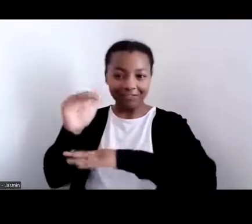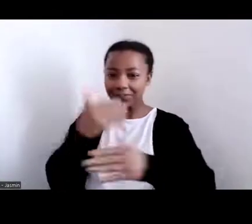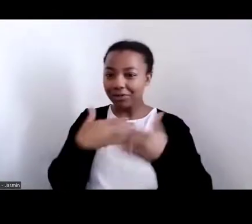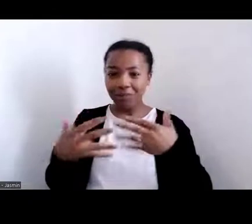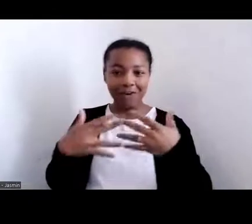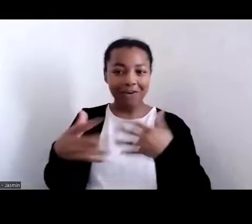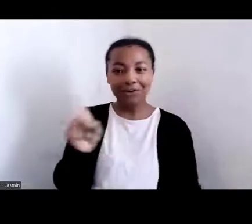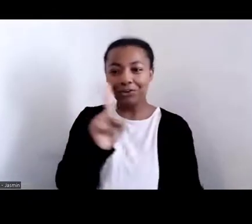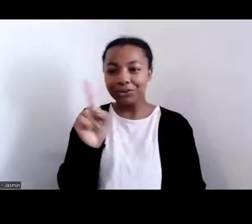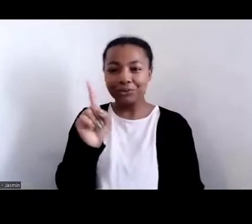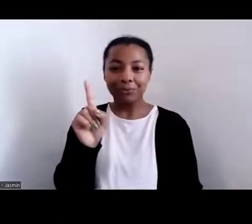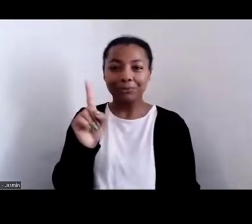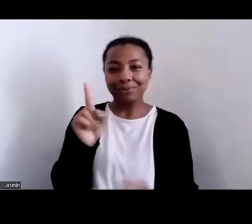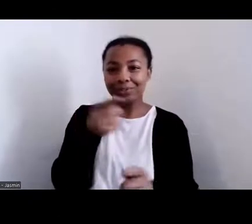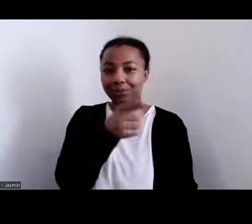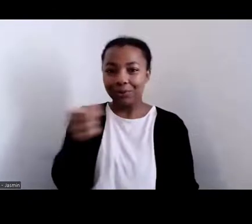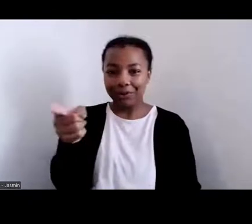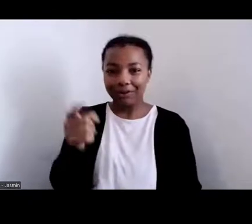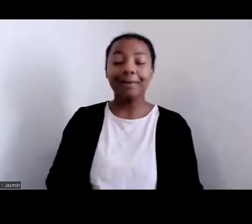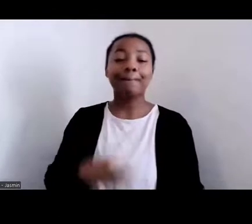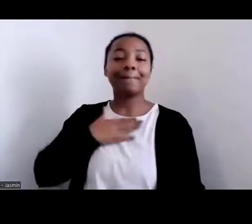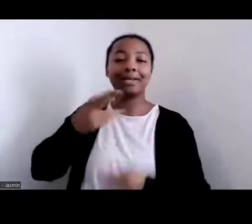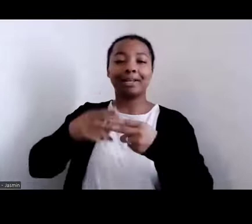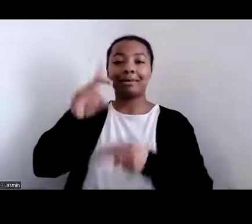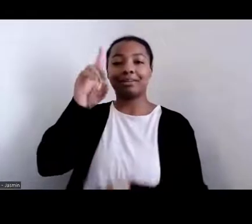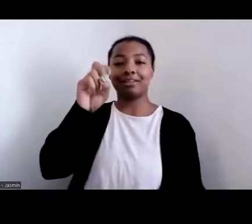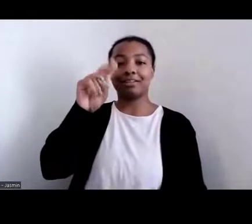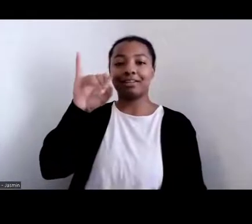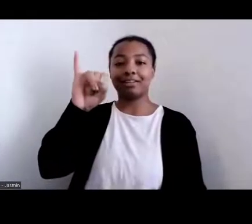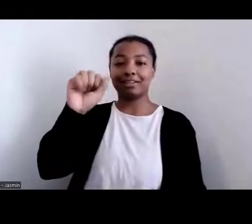My name is Denisa Livingston. Excuse me.